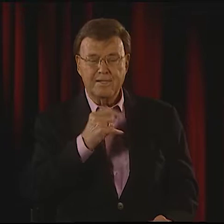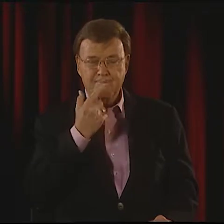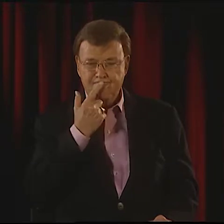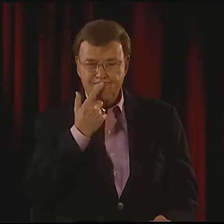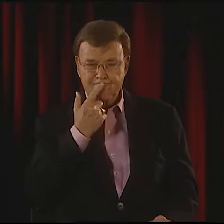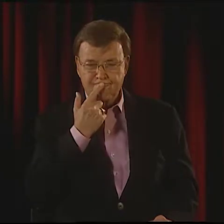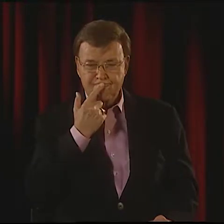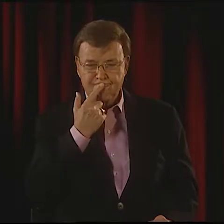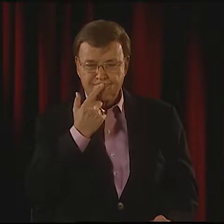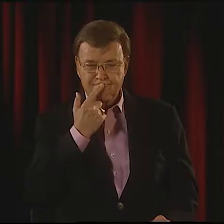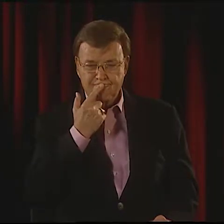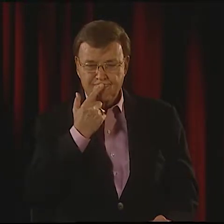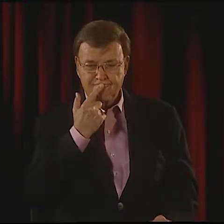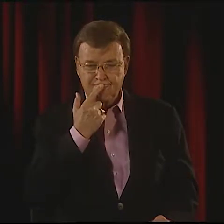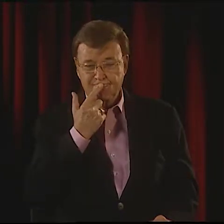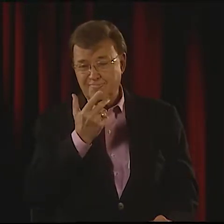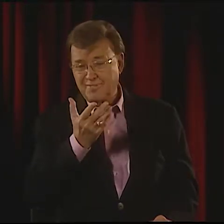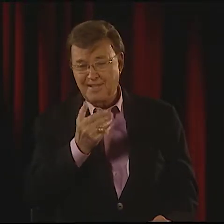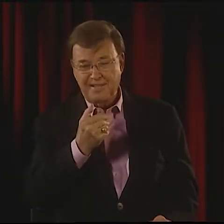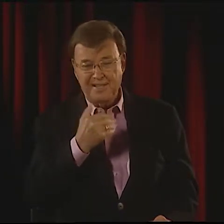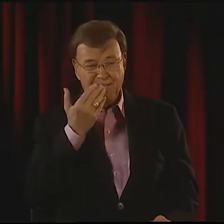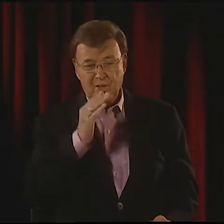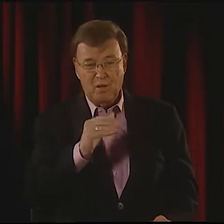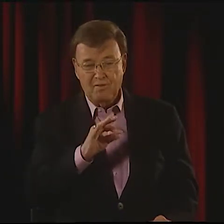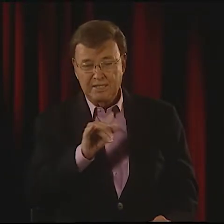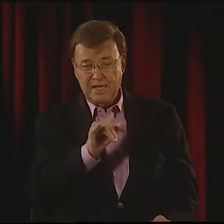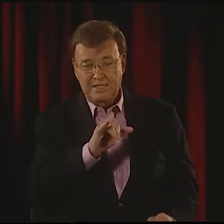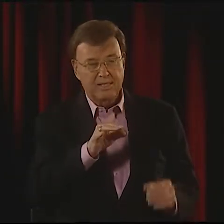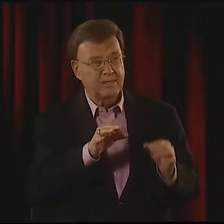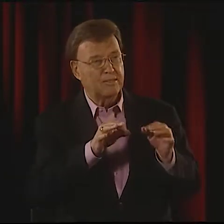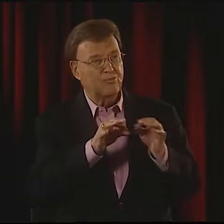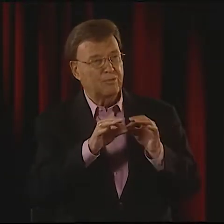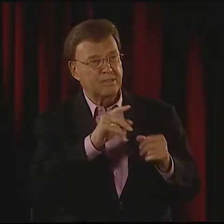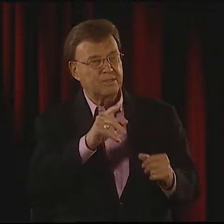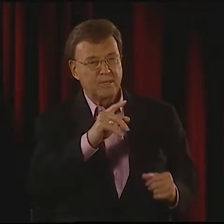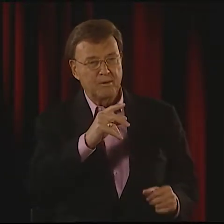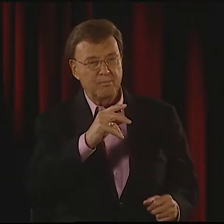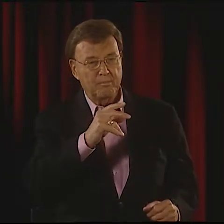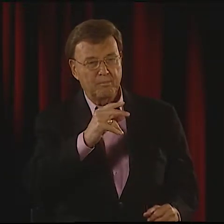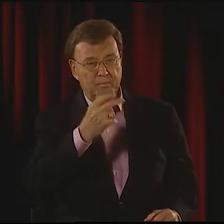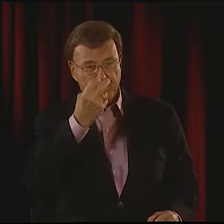IT'S LIKE-- I DON'T KNOW IF IT'S-- YOU WOULD DESCRIBE IT